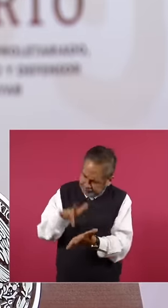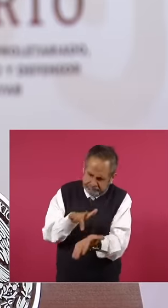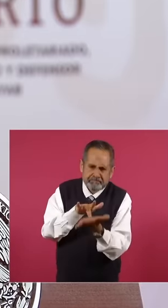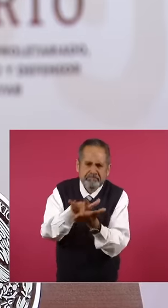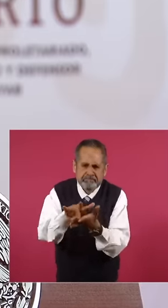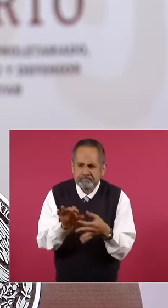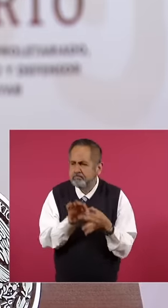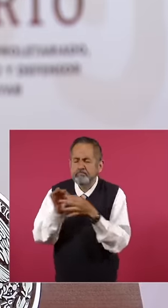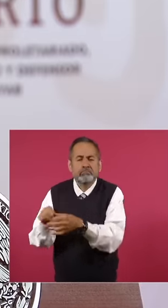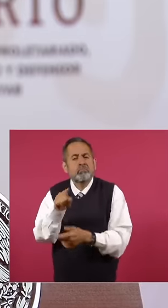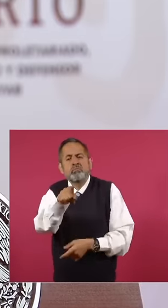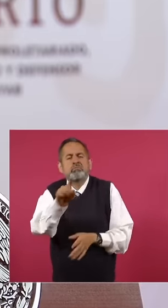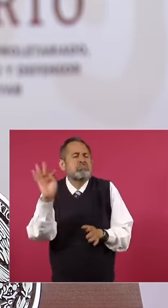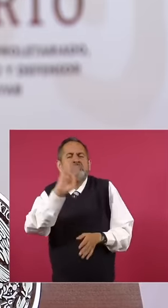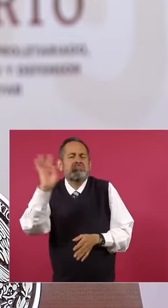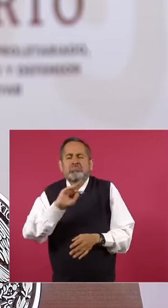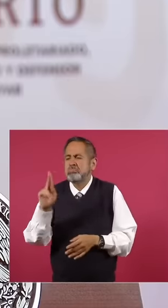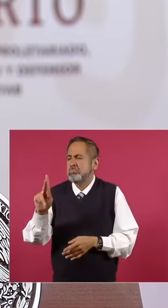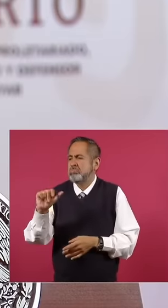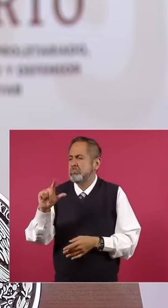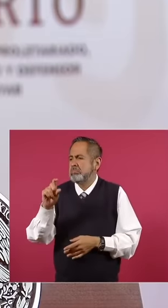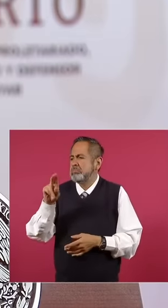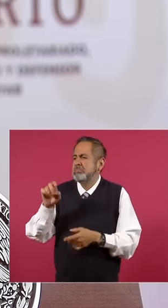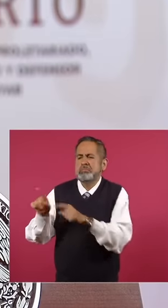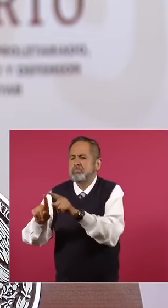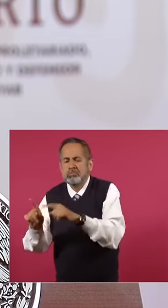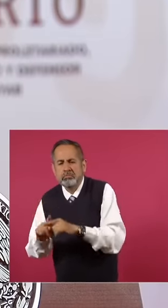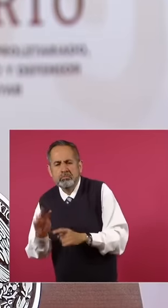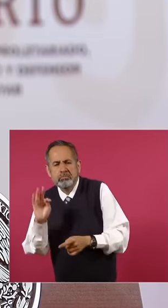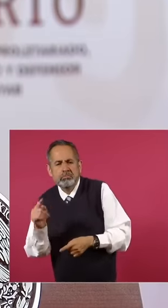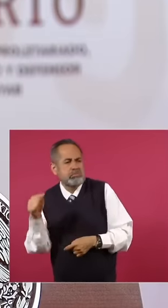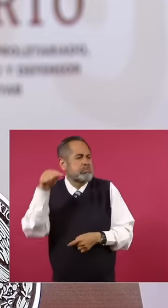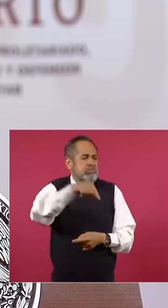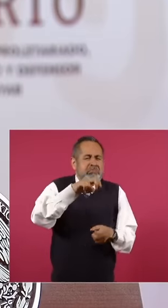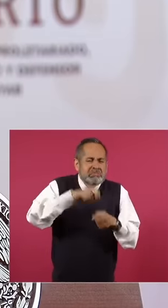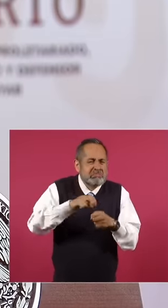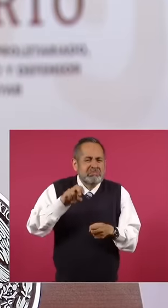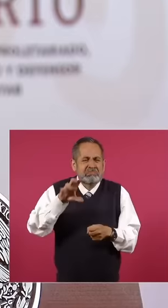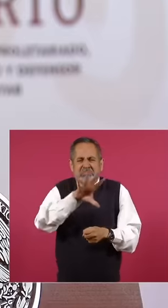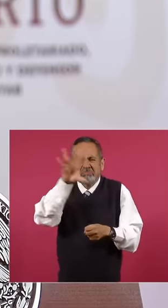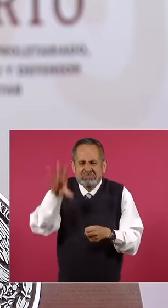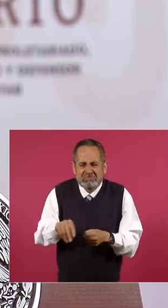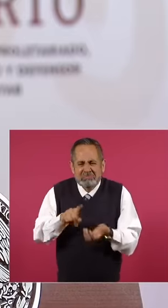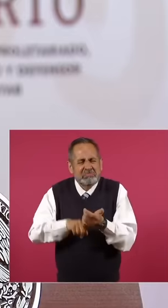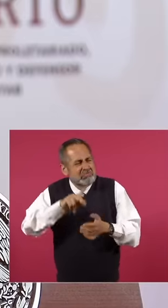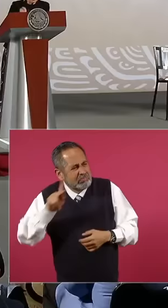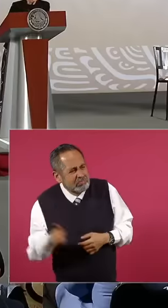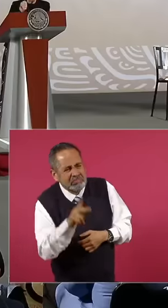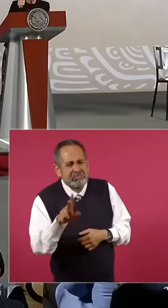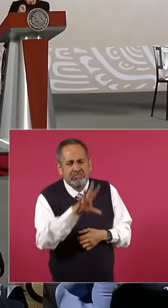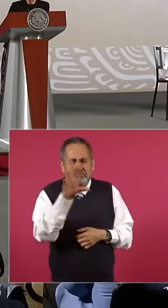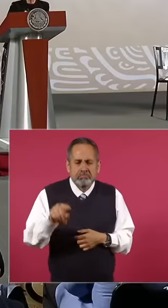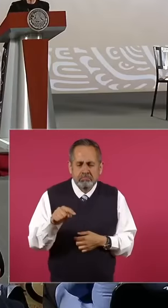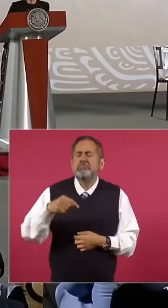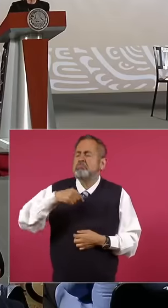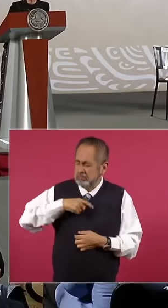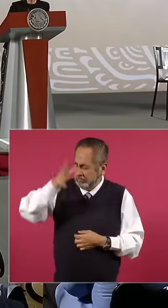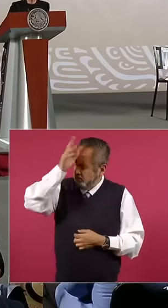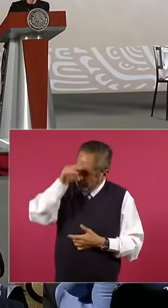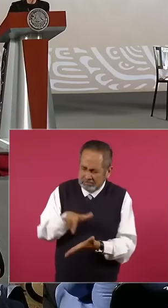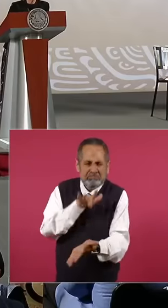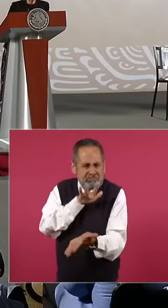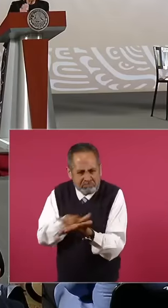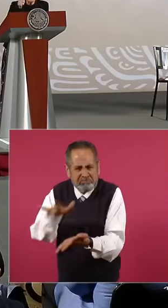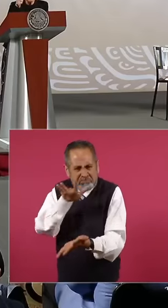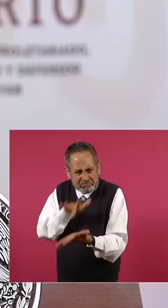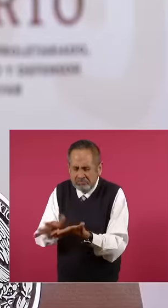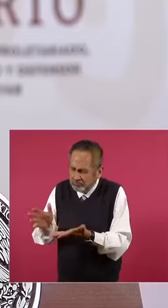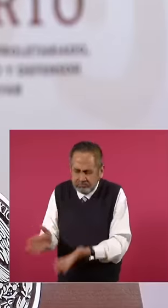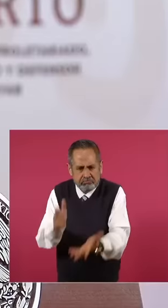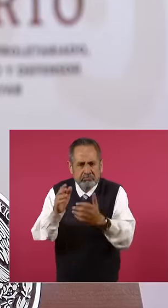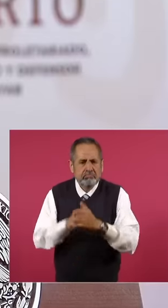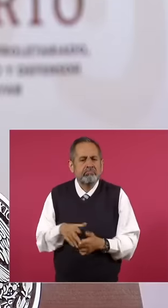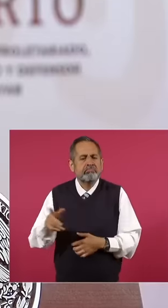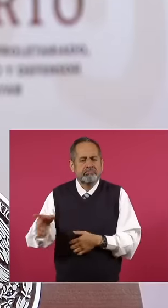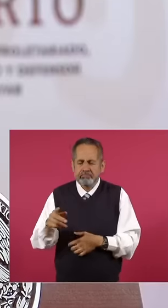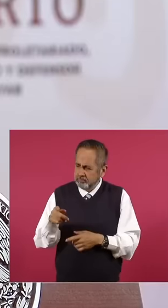Palenque, it is in the heart of Africa in a town, I support that motion because it is deserved. everything is